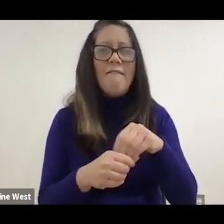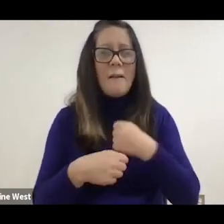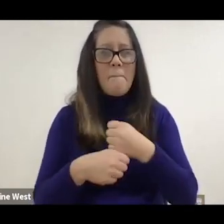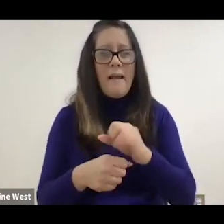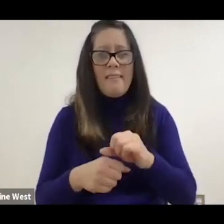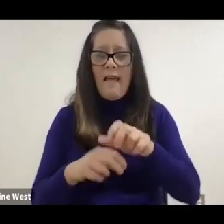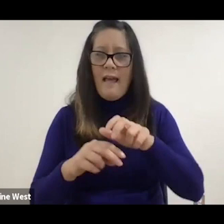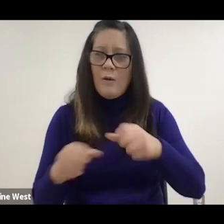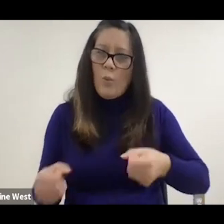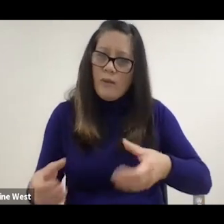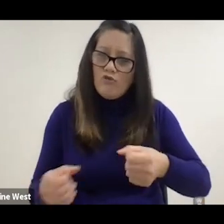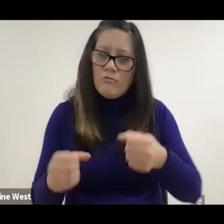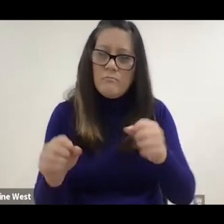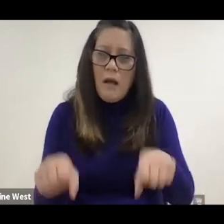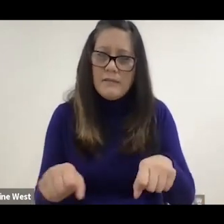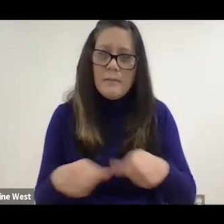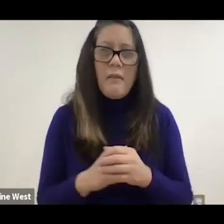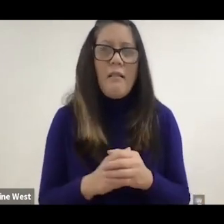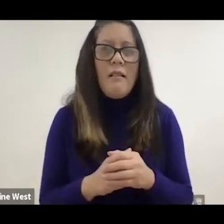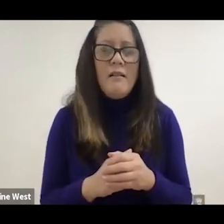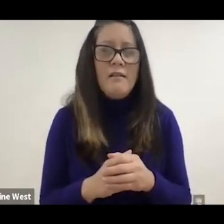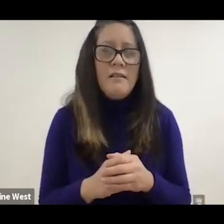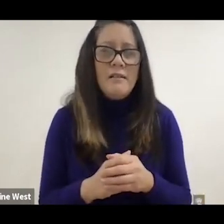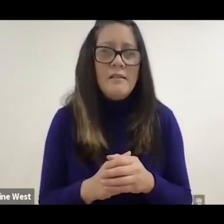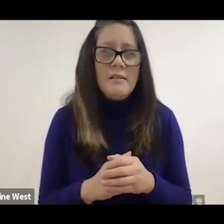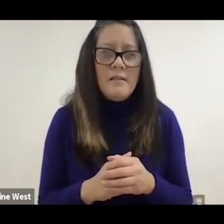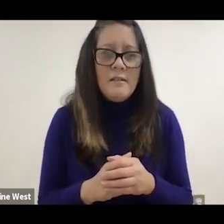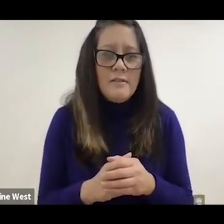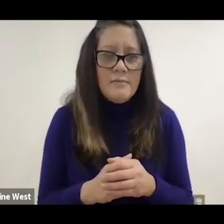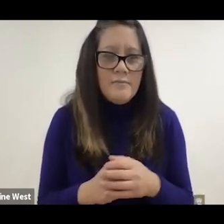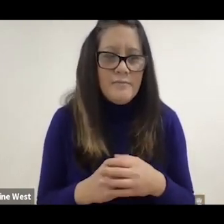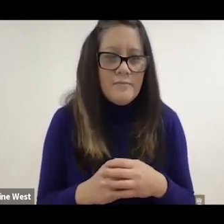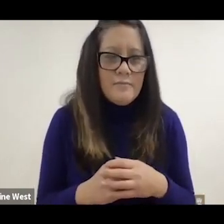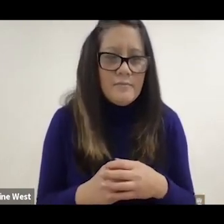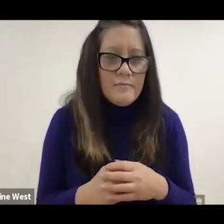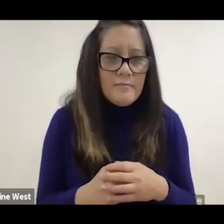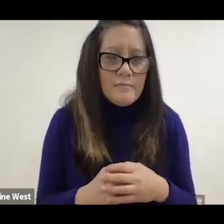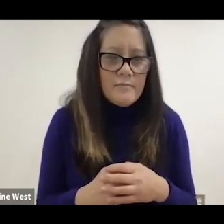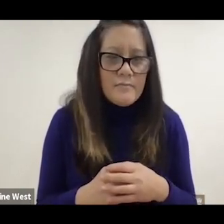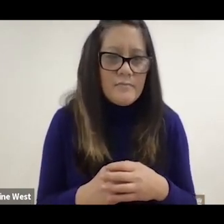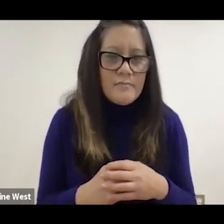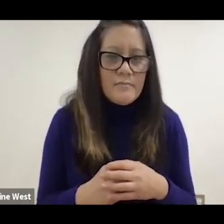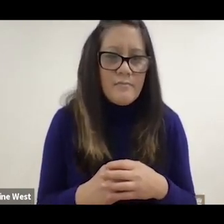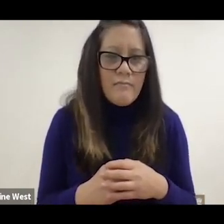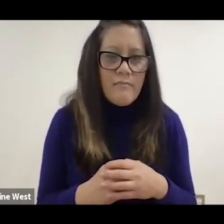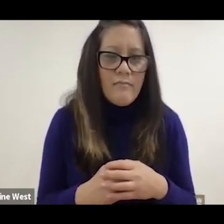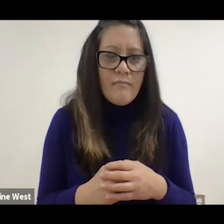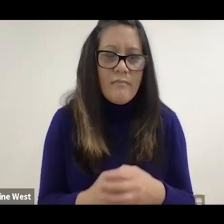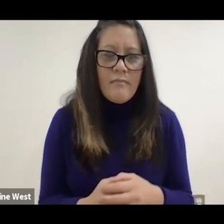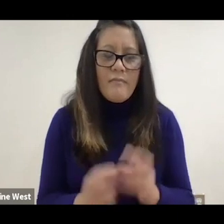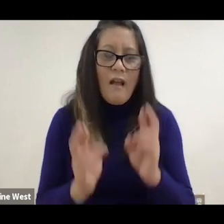And I think in many ways we're just beginning. I hope it expands through waterparks. I mean we've been contacted